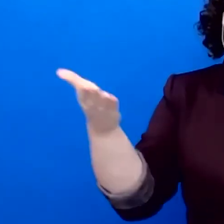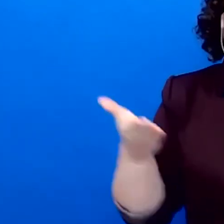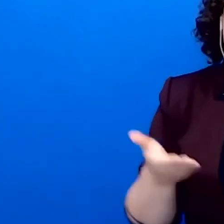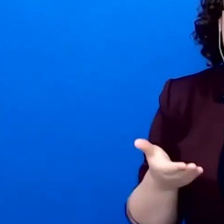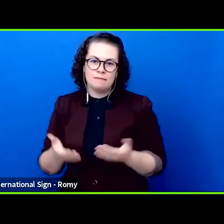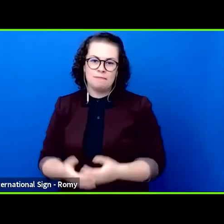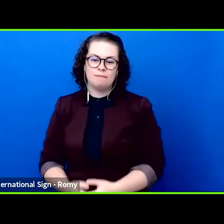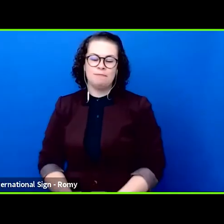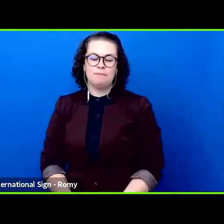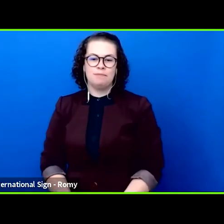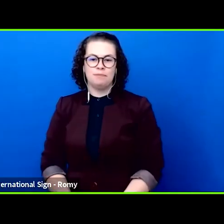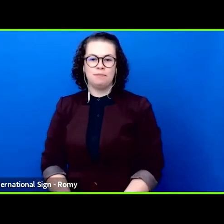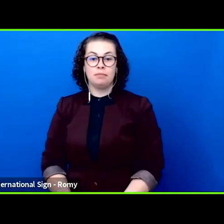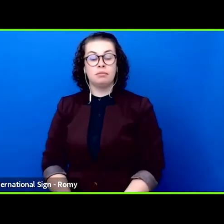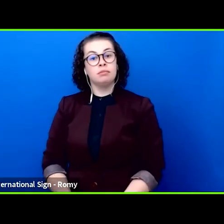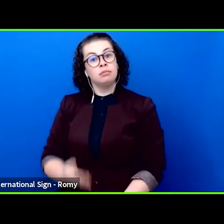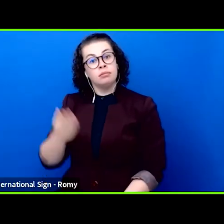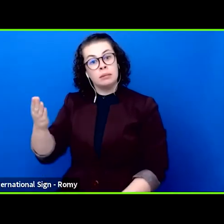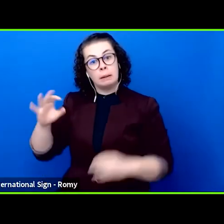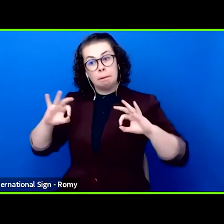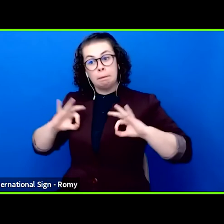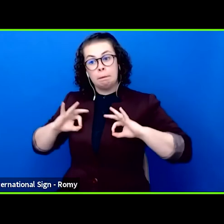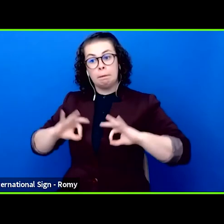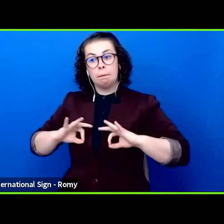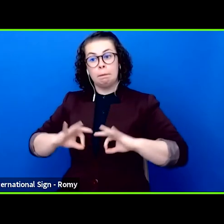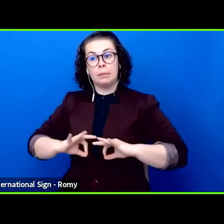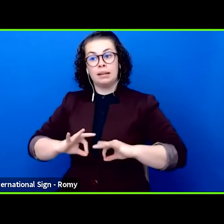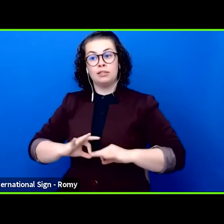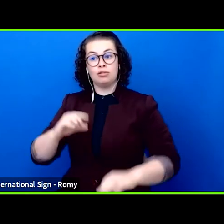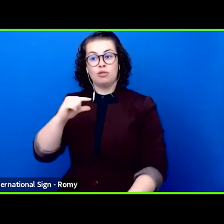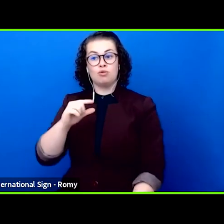in her speech, we would have been delighted to welcome you as a person